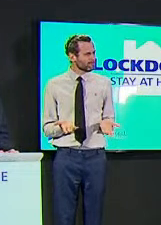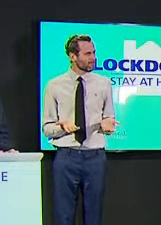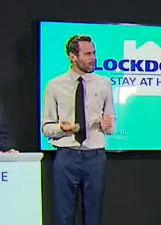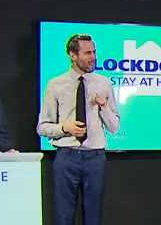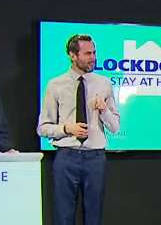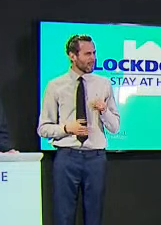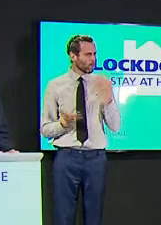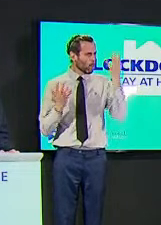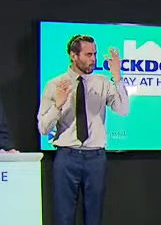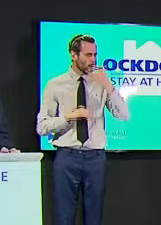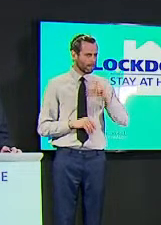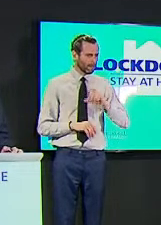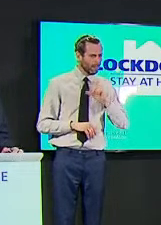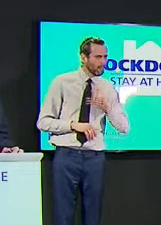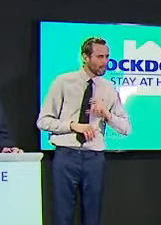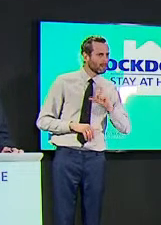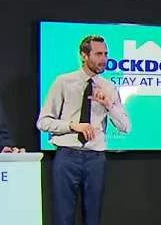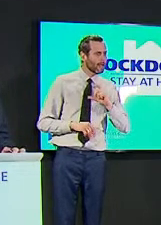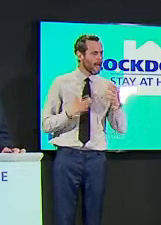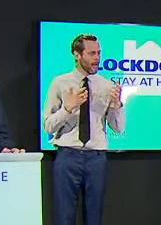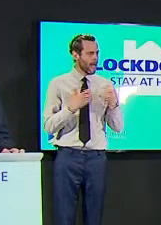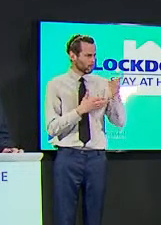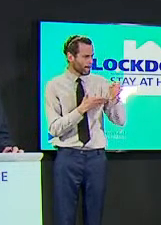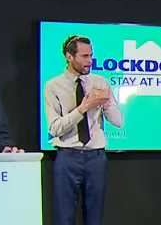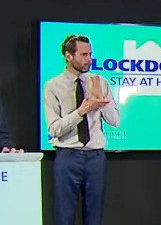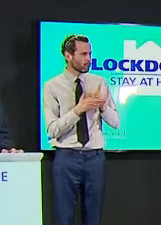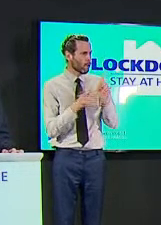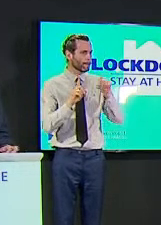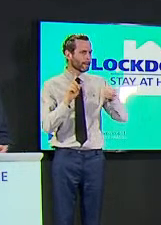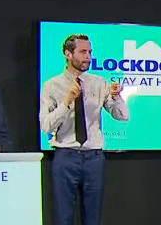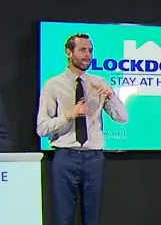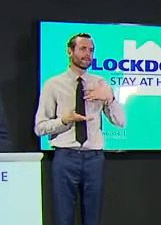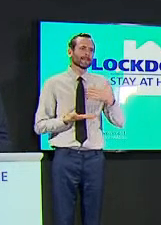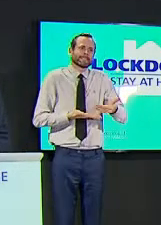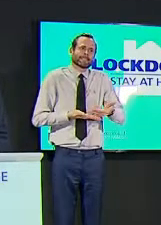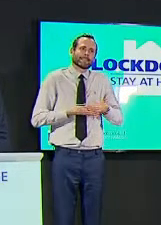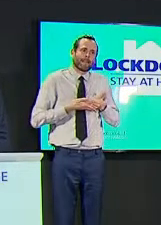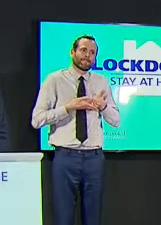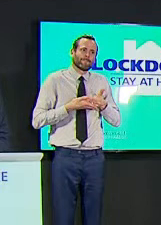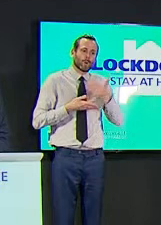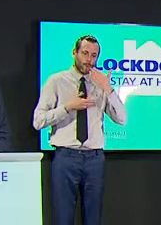what reassurances can you offer on these concerns can you outline any measures you'd like to see at